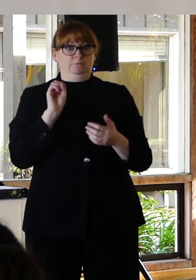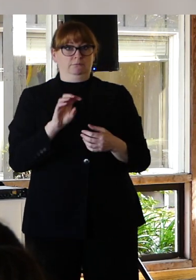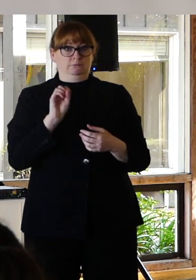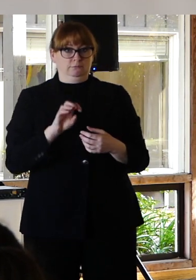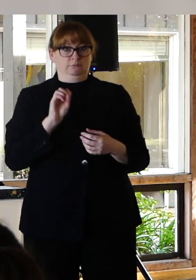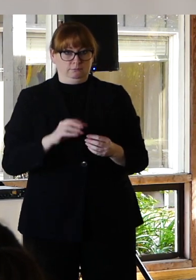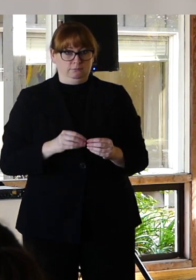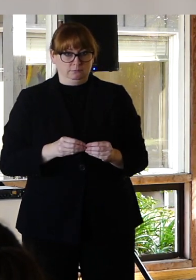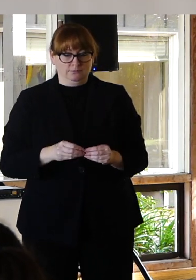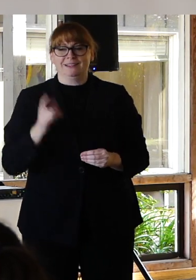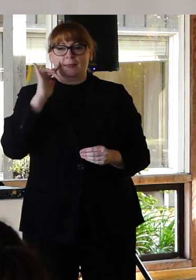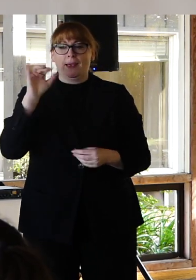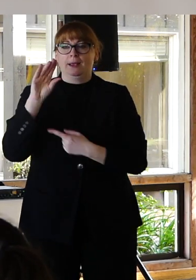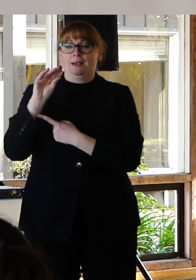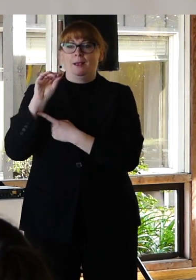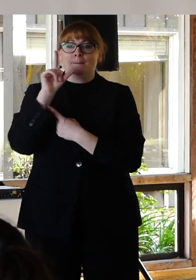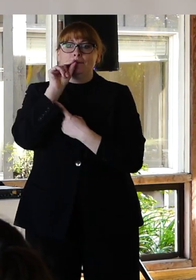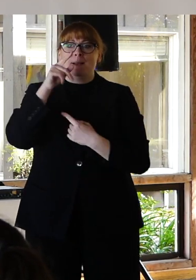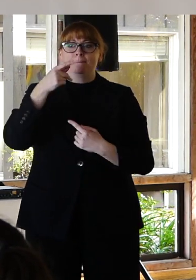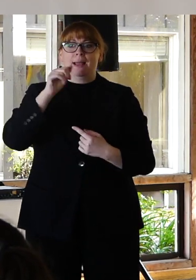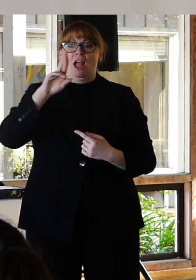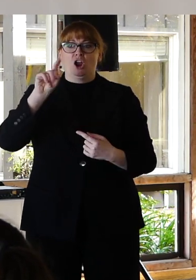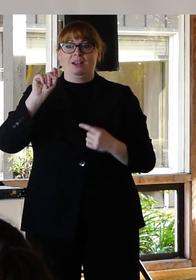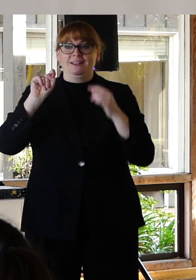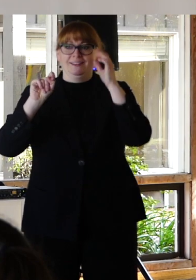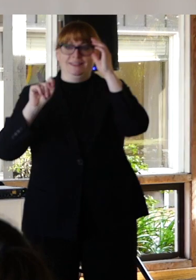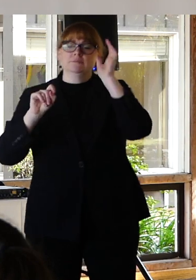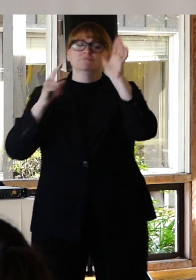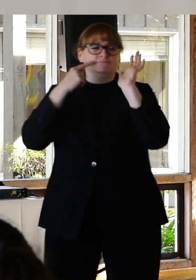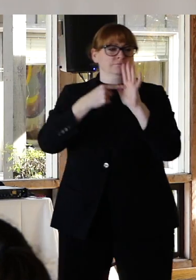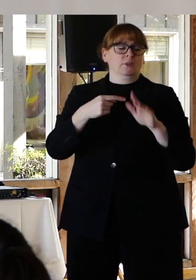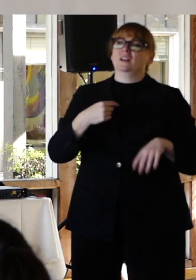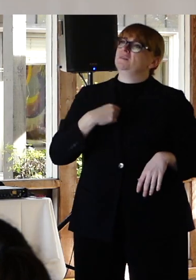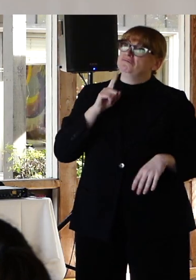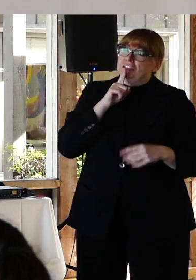I'm really struggling. Oh you're really struggling. You know I'm considering suicide